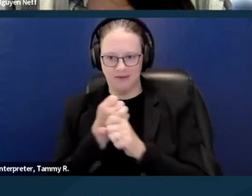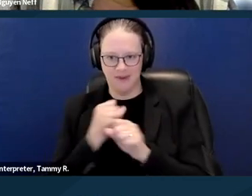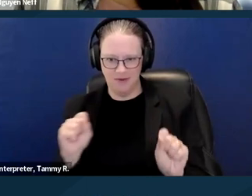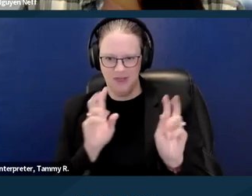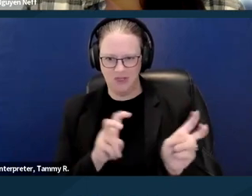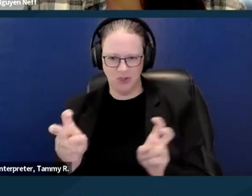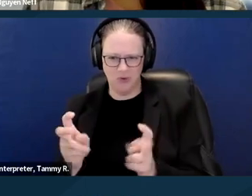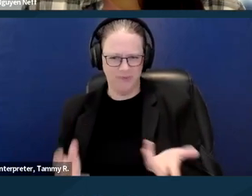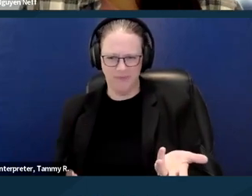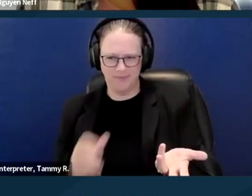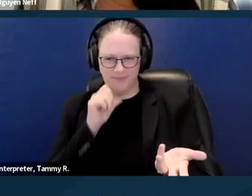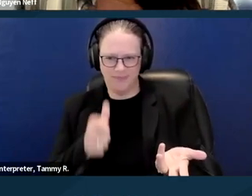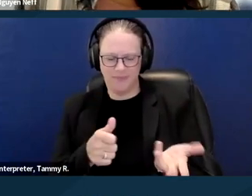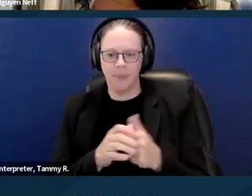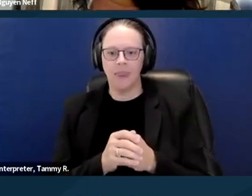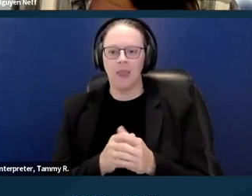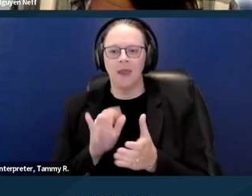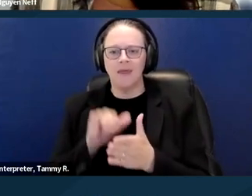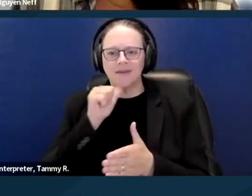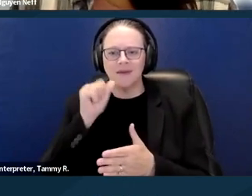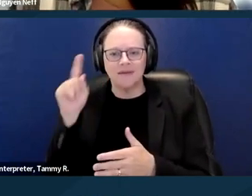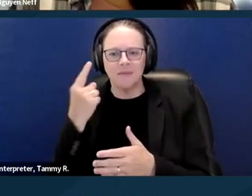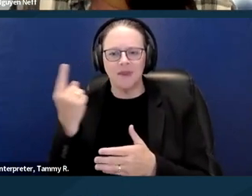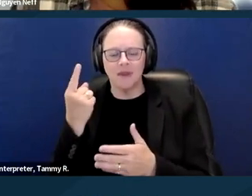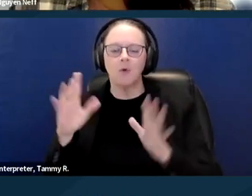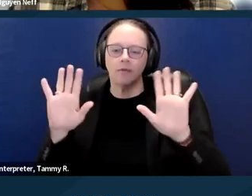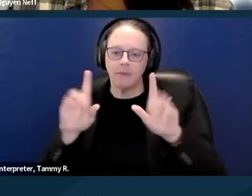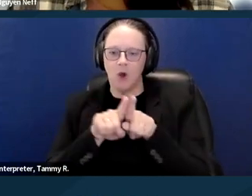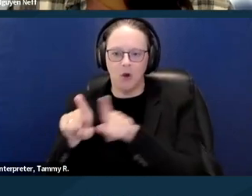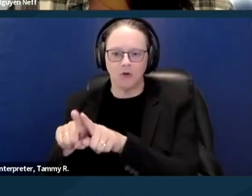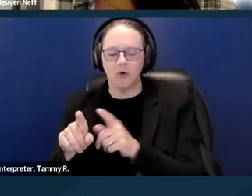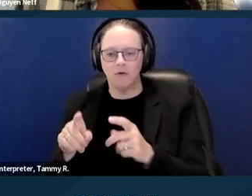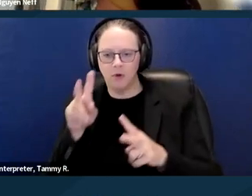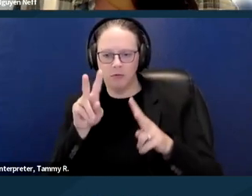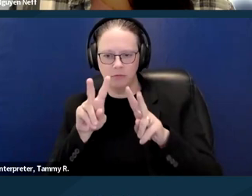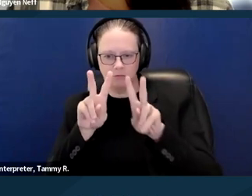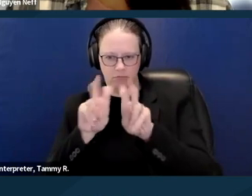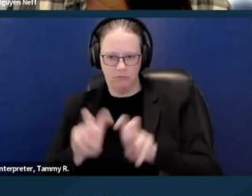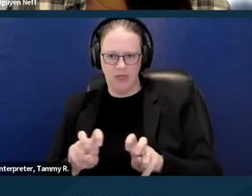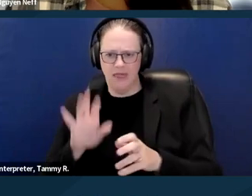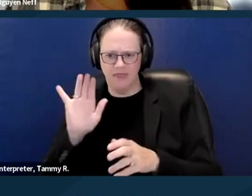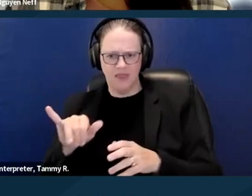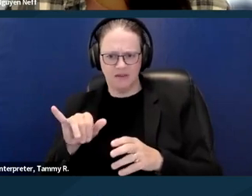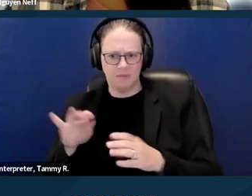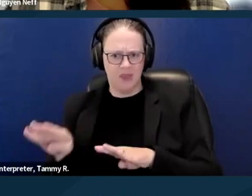That's not something, you know, and also looking at how long has this been lasting? How long has this been going on?